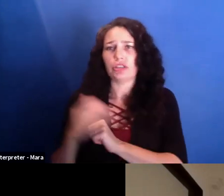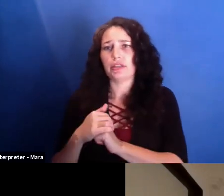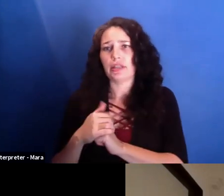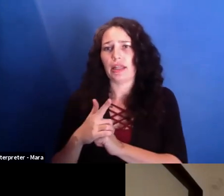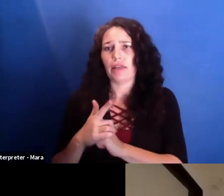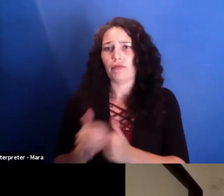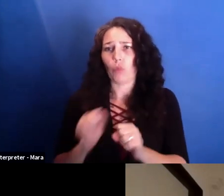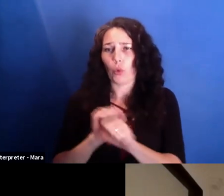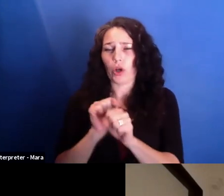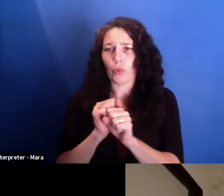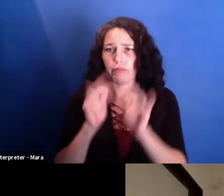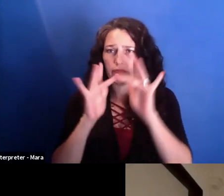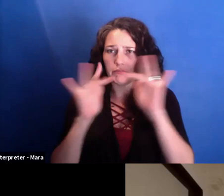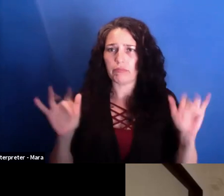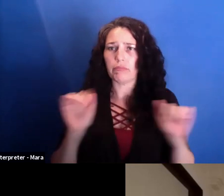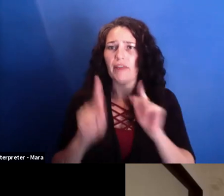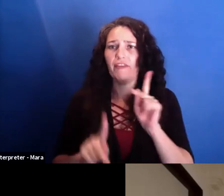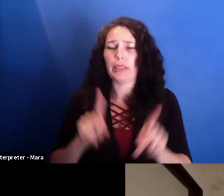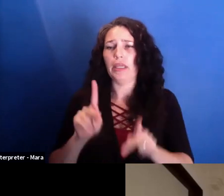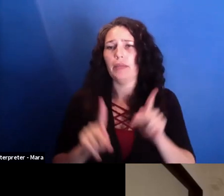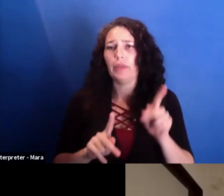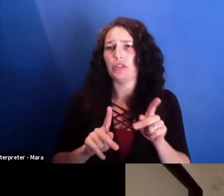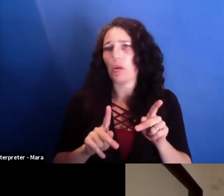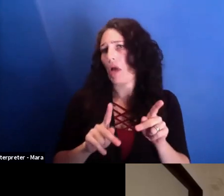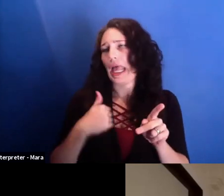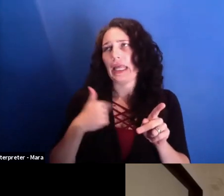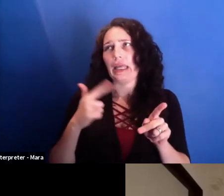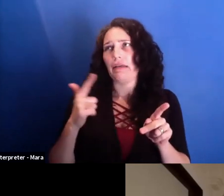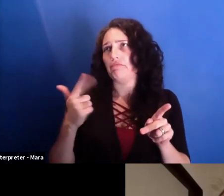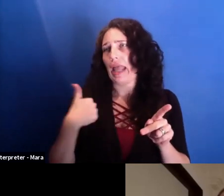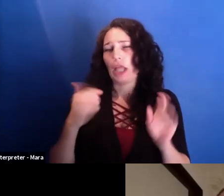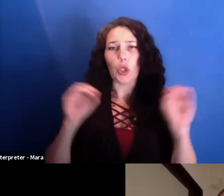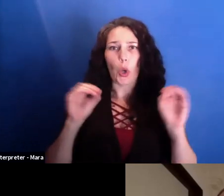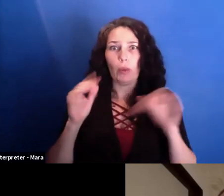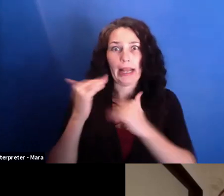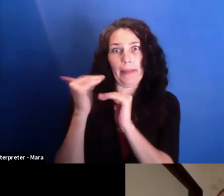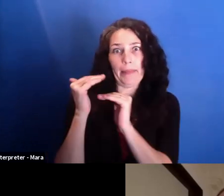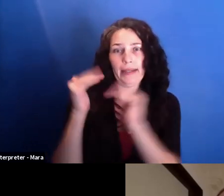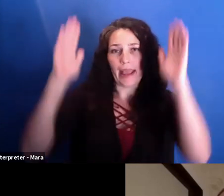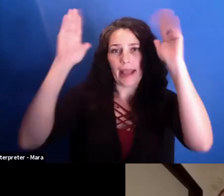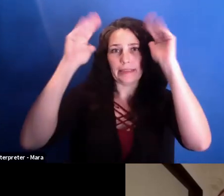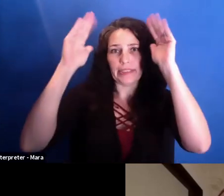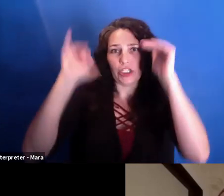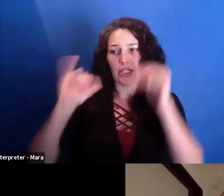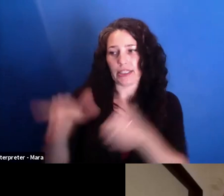So I never have an expectation of, OK, that's a local story. It should be understood by these people, you know.